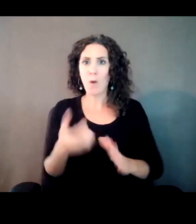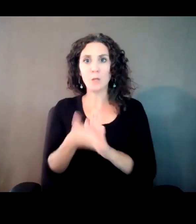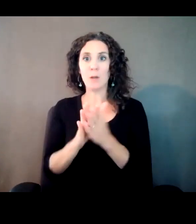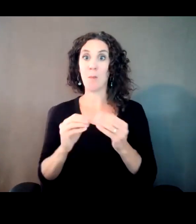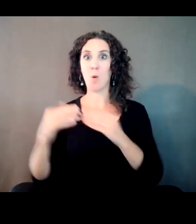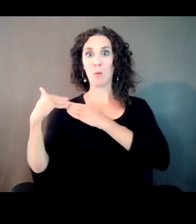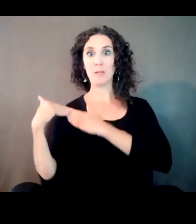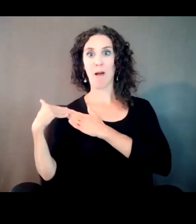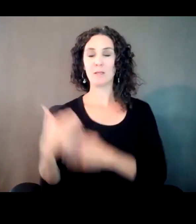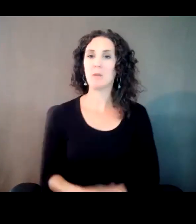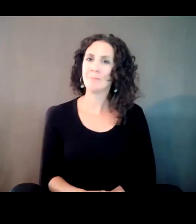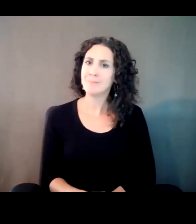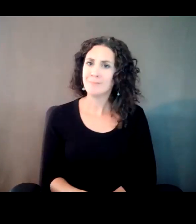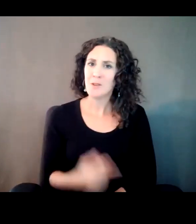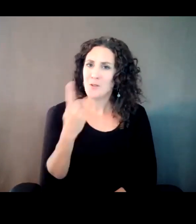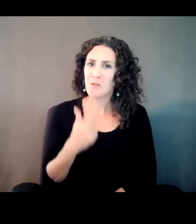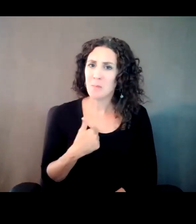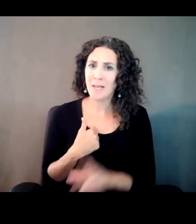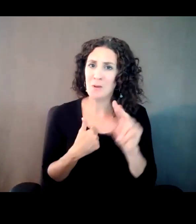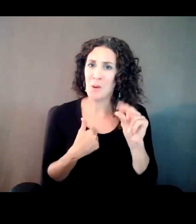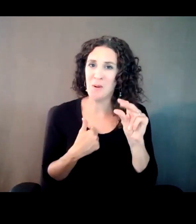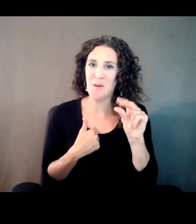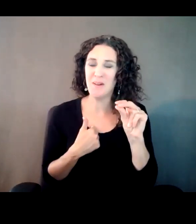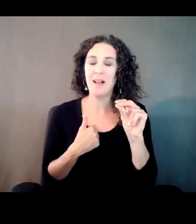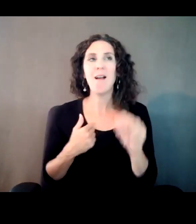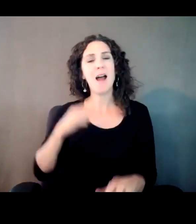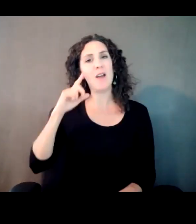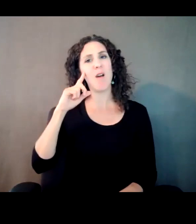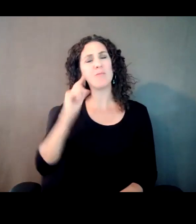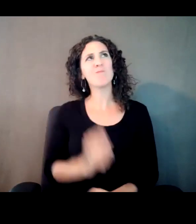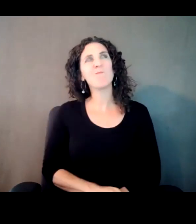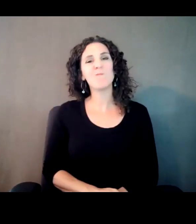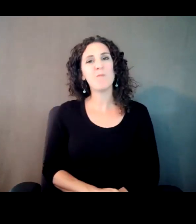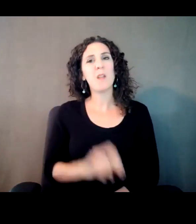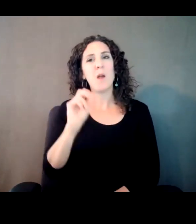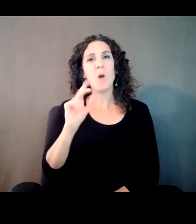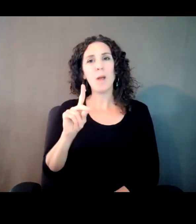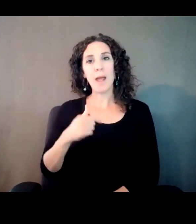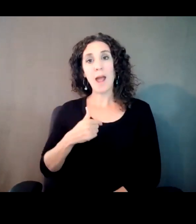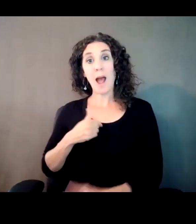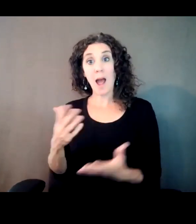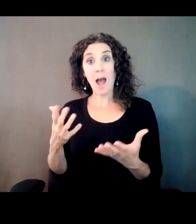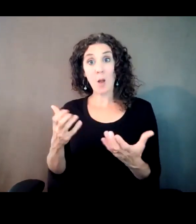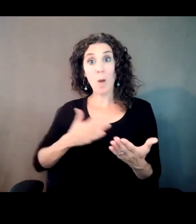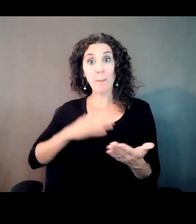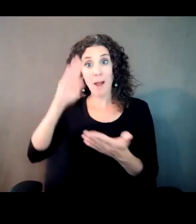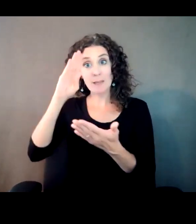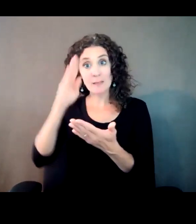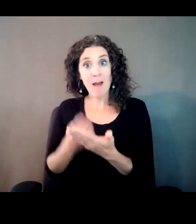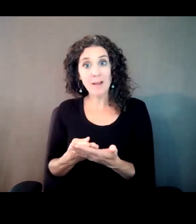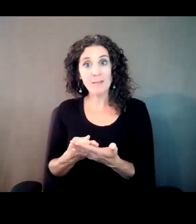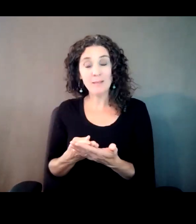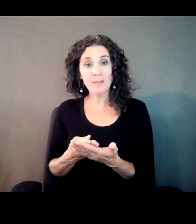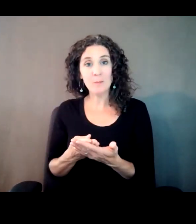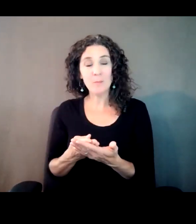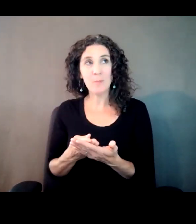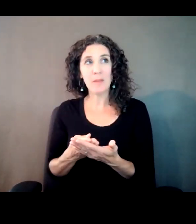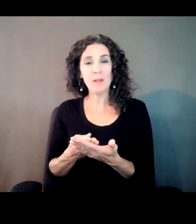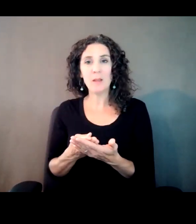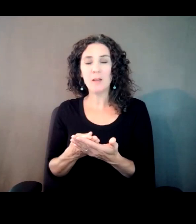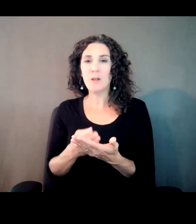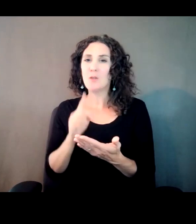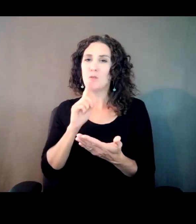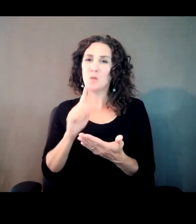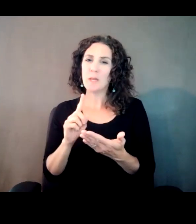But in my case, I thought, I want him, my son, to see that side of me. I didn't want